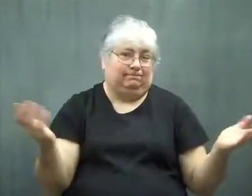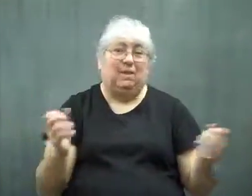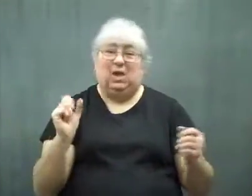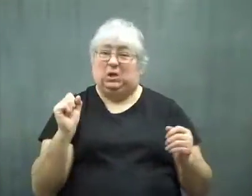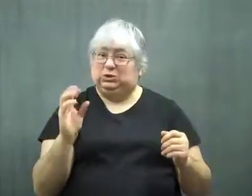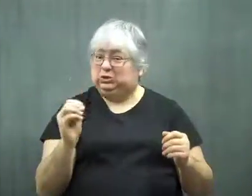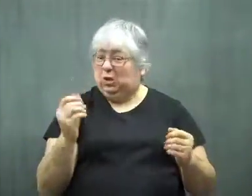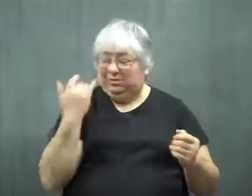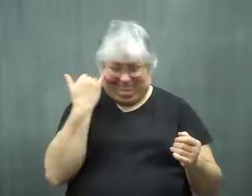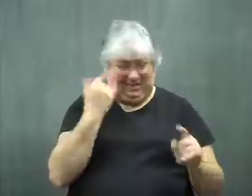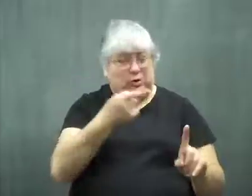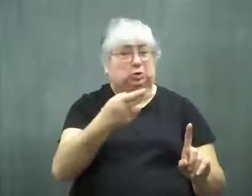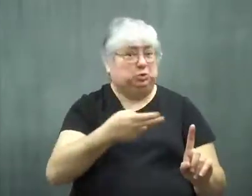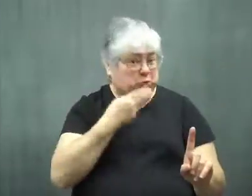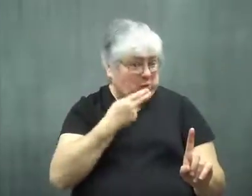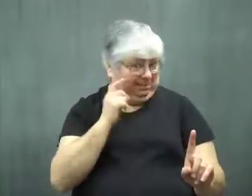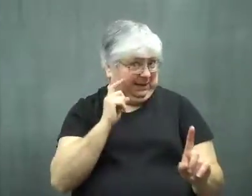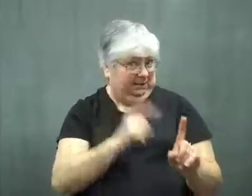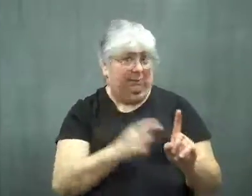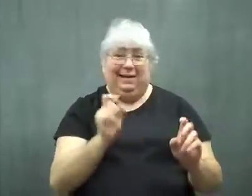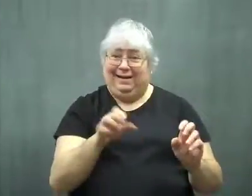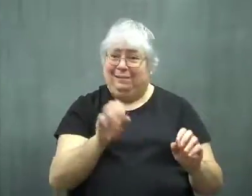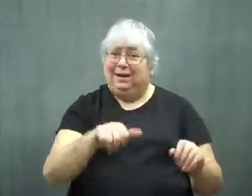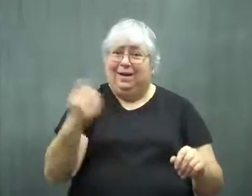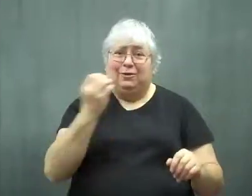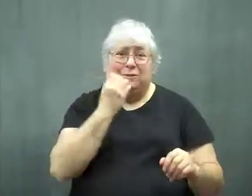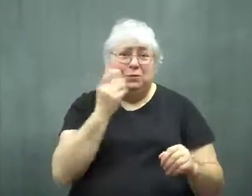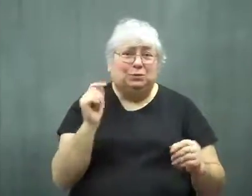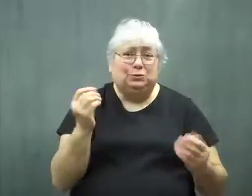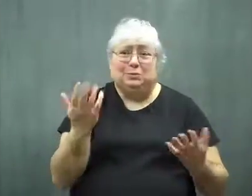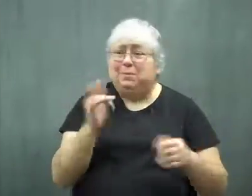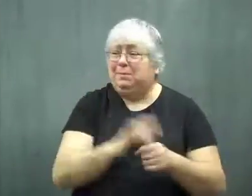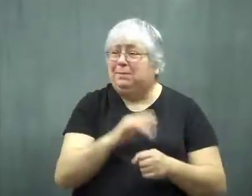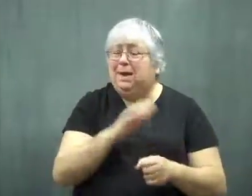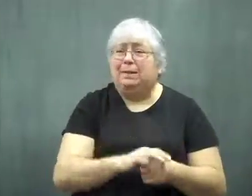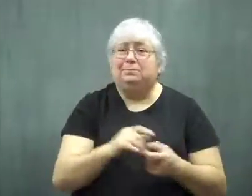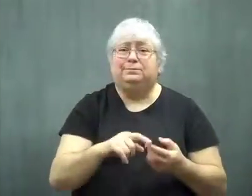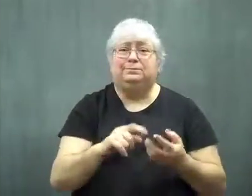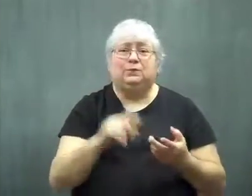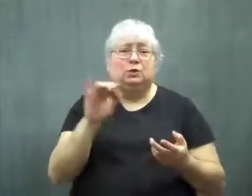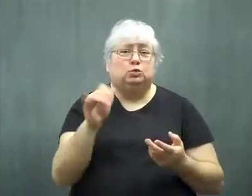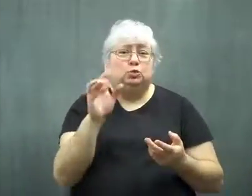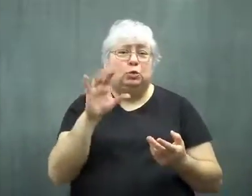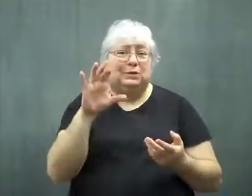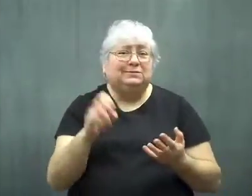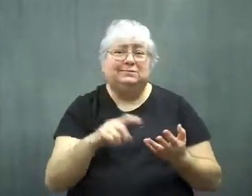So it would not only be soup, it would be other foods such as soda pop and juice.